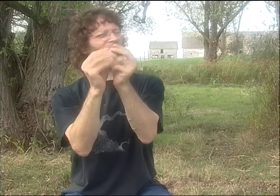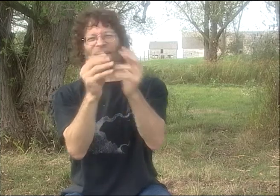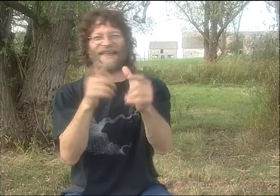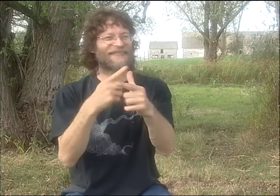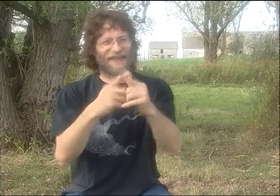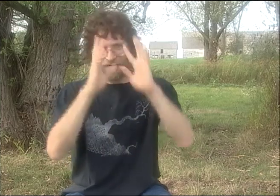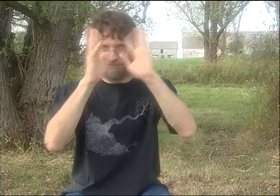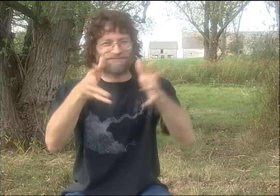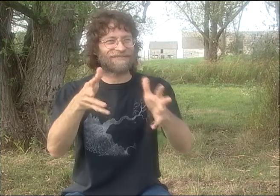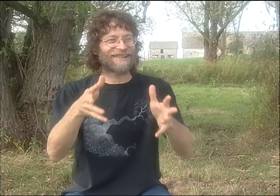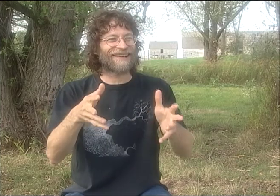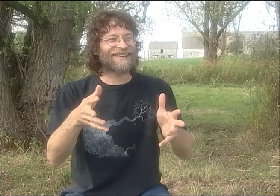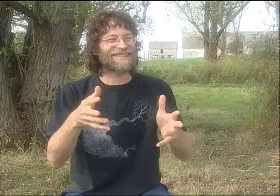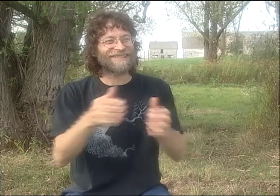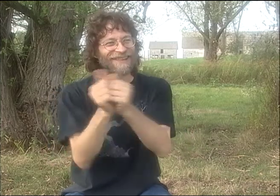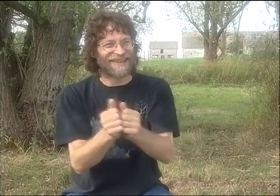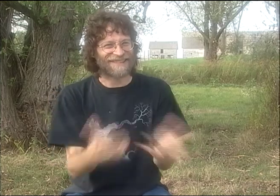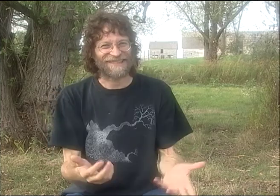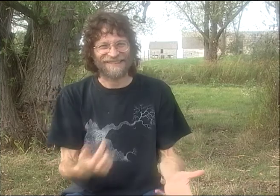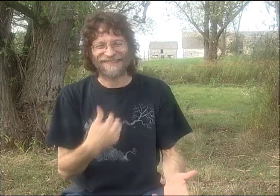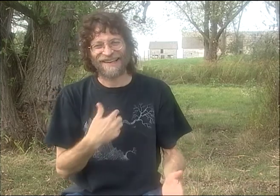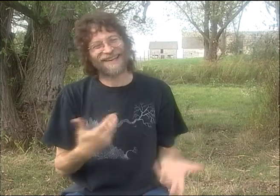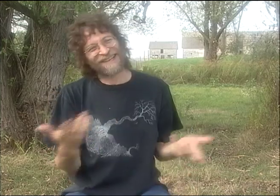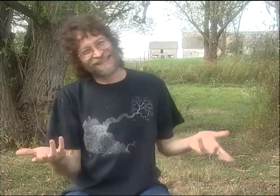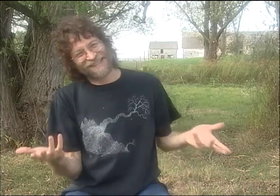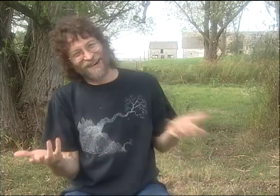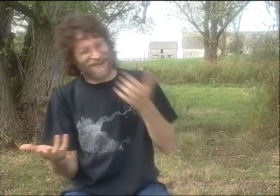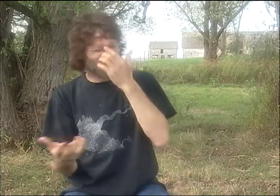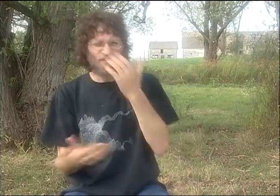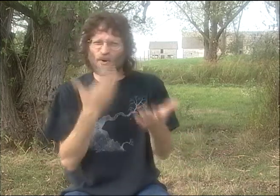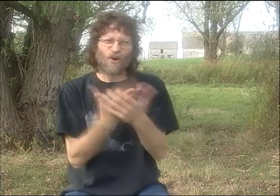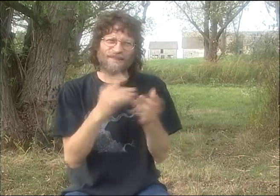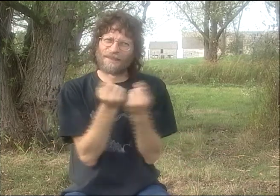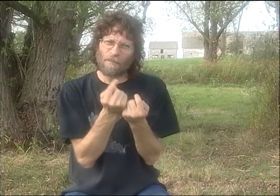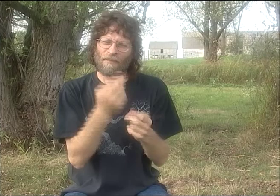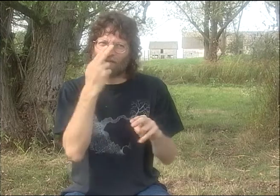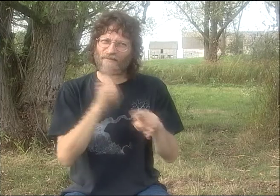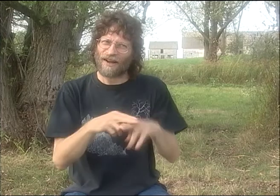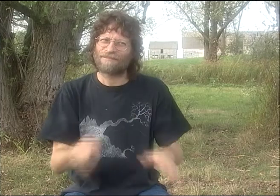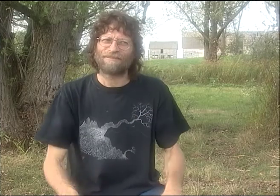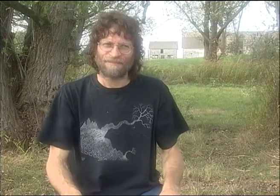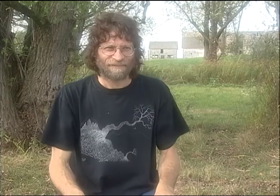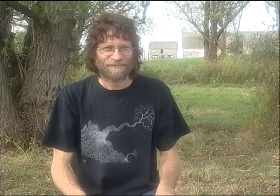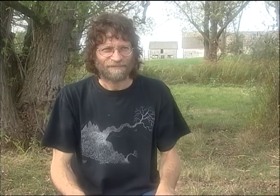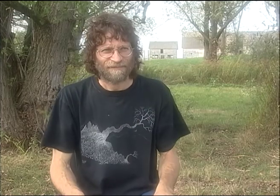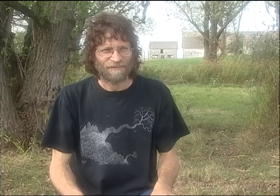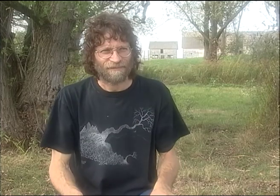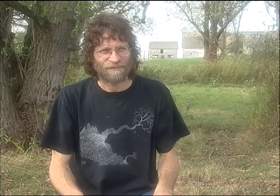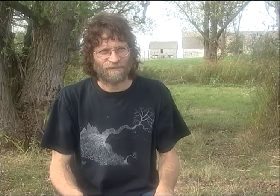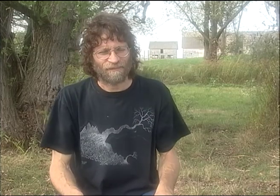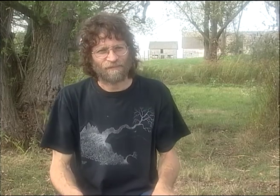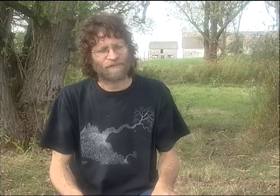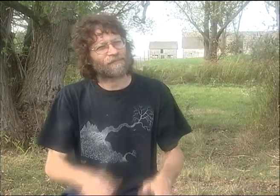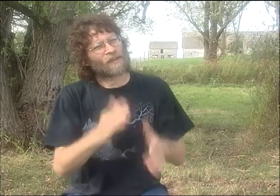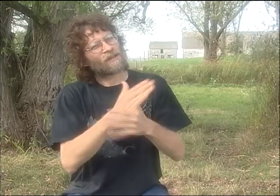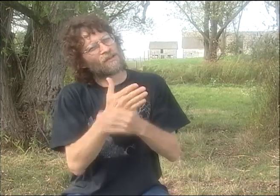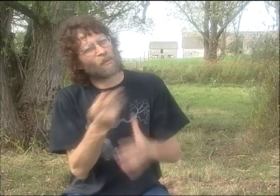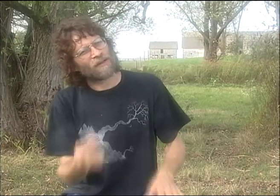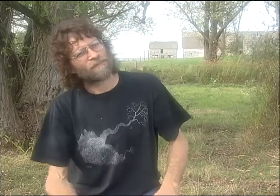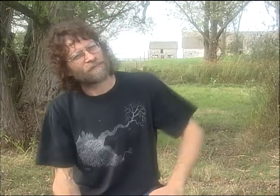"FINE. THEN WE'LL TAKE CARE OF THIS," AND THEY WOULD COME UP WITH SOMETHING TOGETHER. IT WAS A GREAT TEAM. VERY FUN.